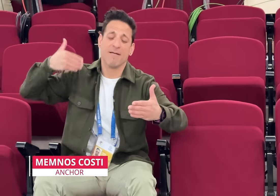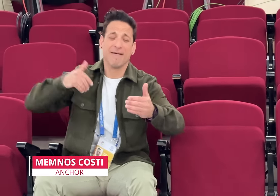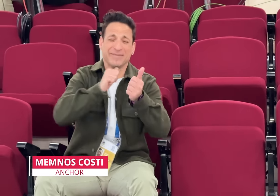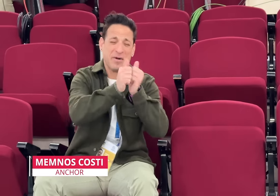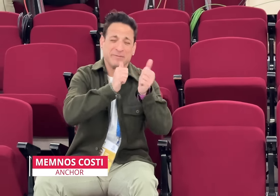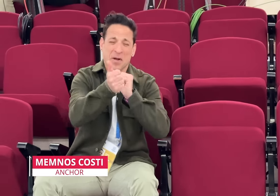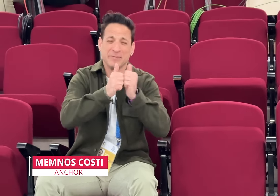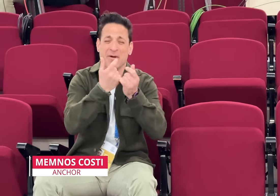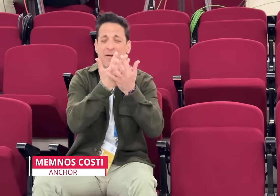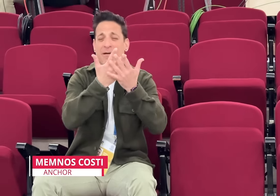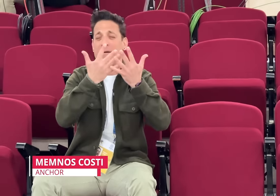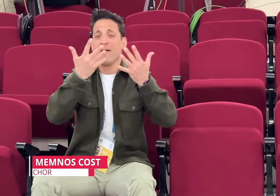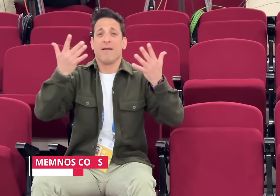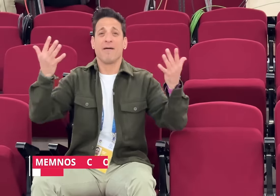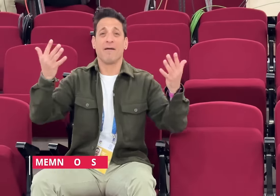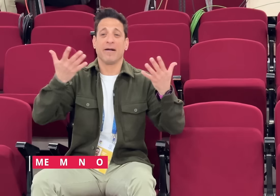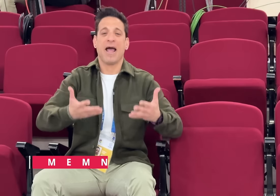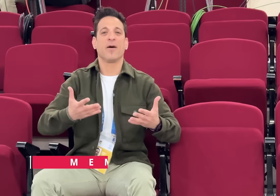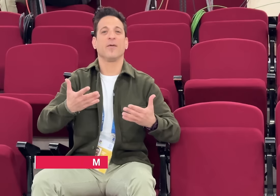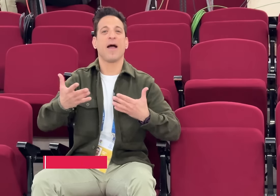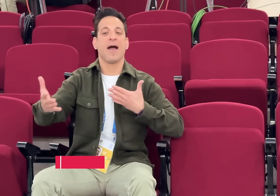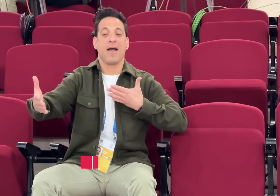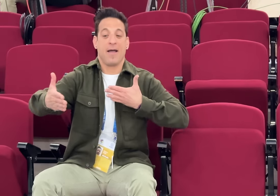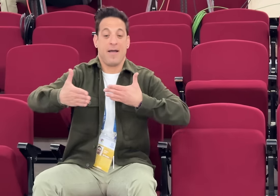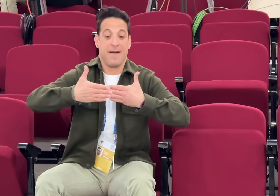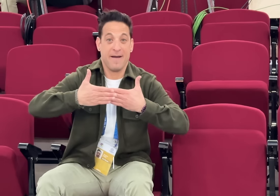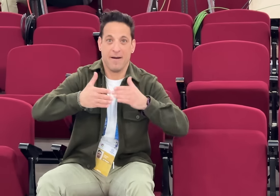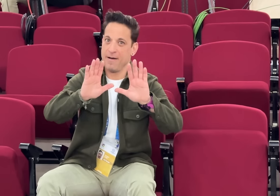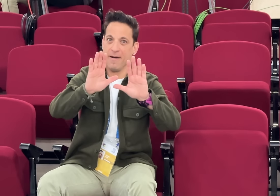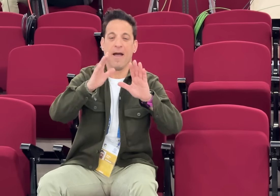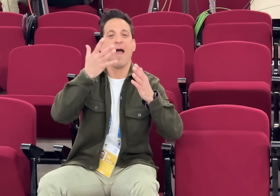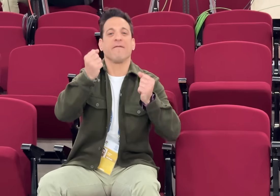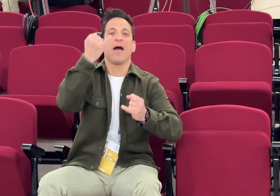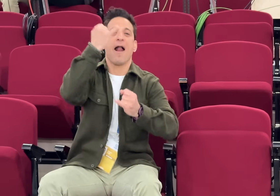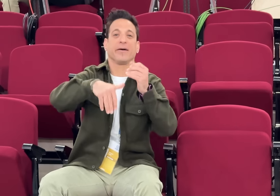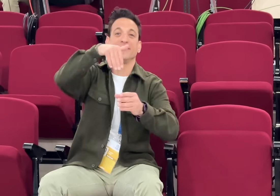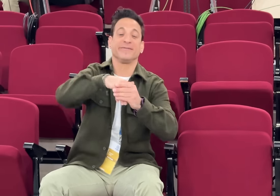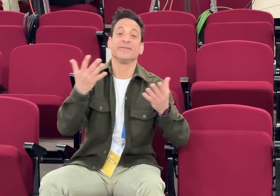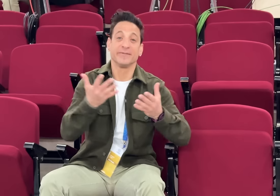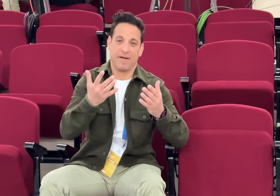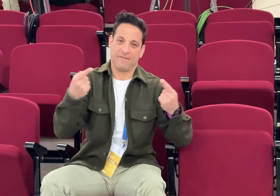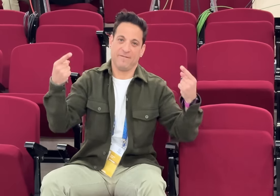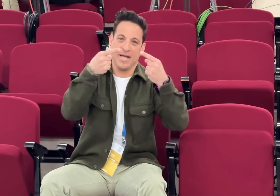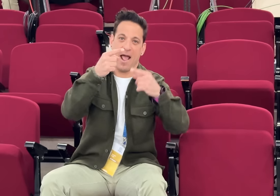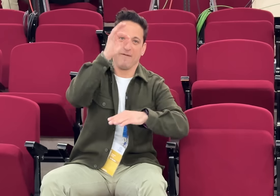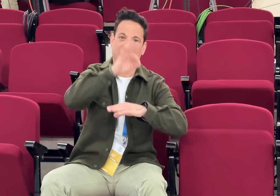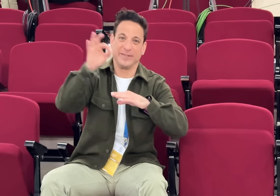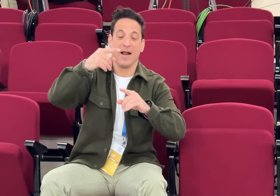different sports and now we have the Closing Ceremony. But first we have futsal finals. Tomorrow, we all will be flying back to our